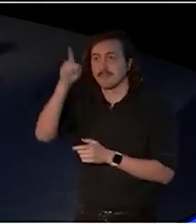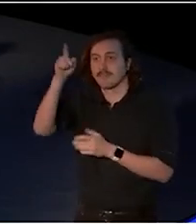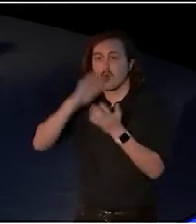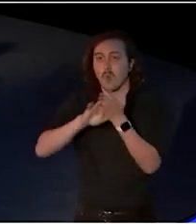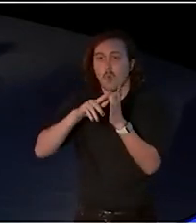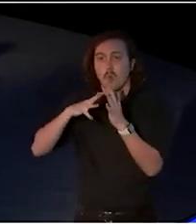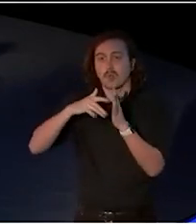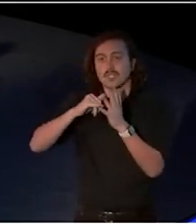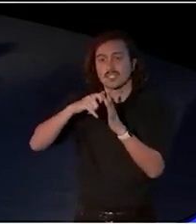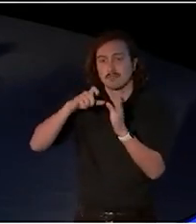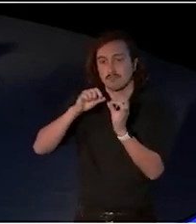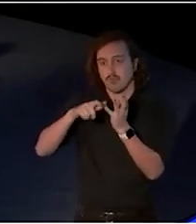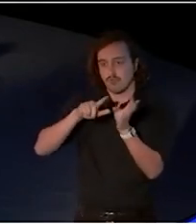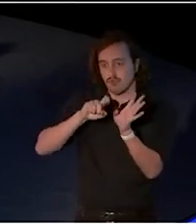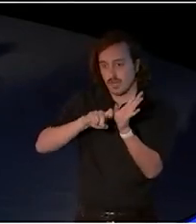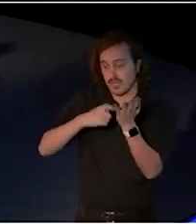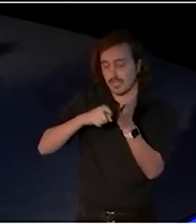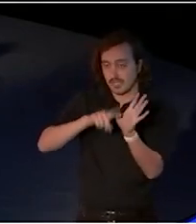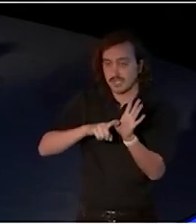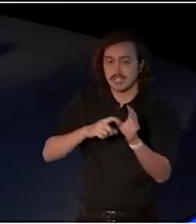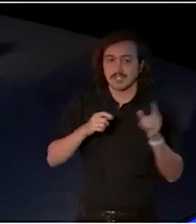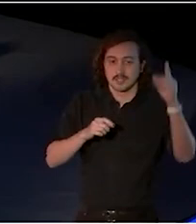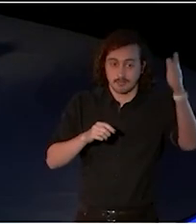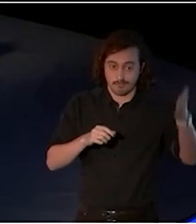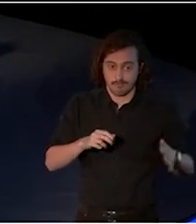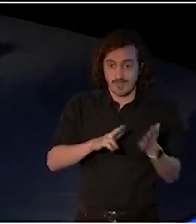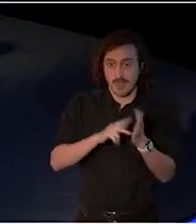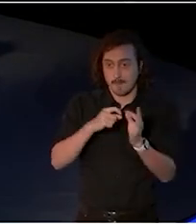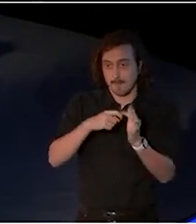Nepean to the west and Georges River to the south.